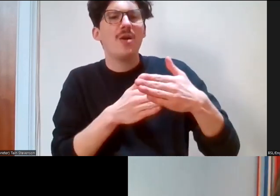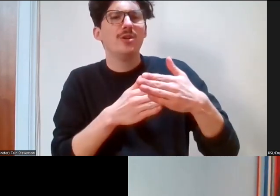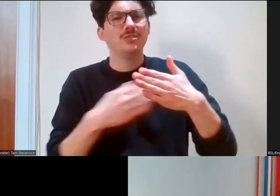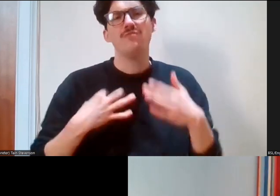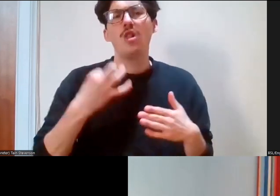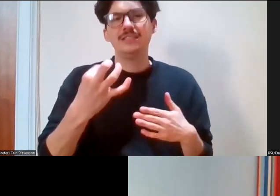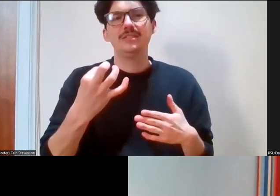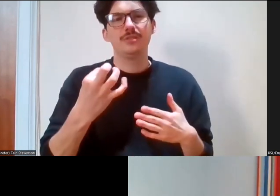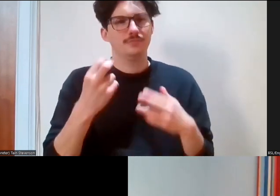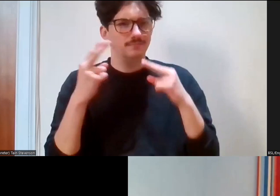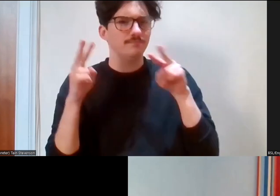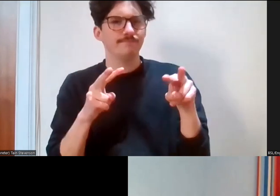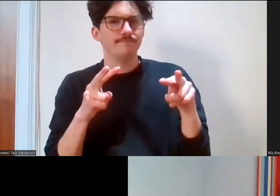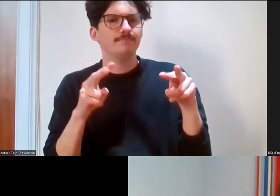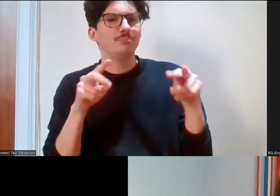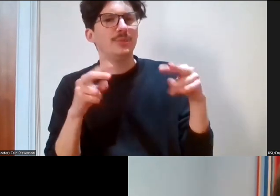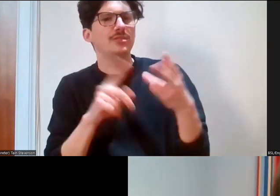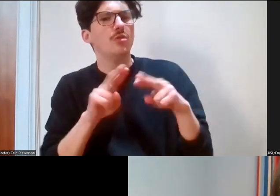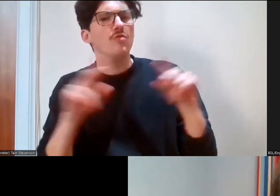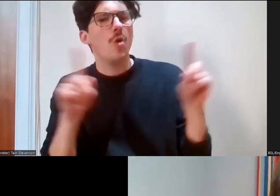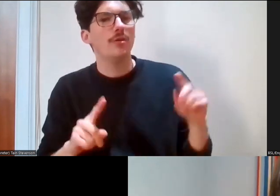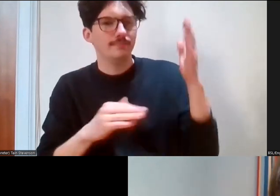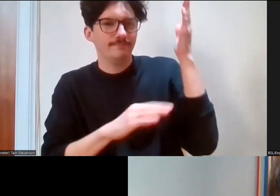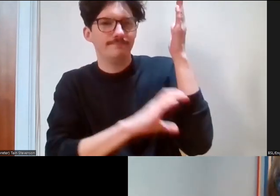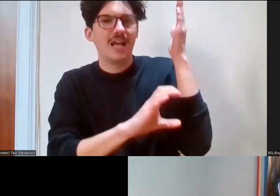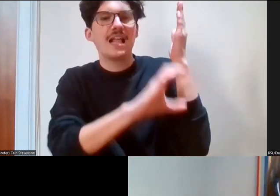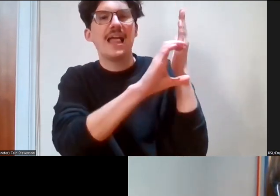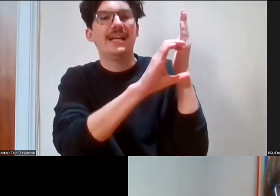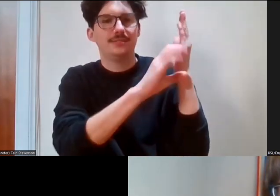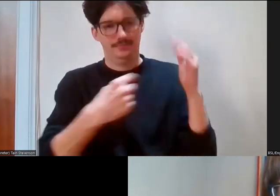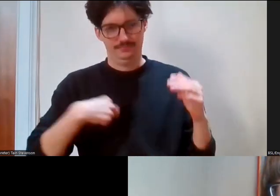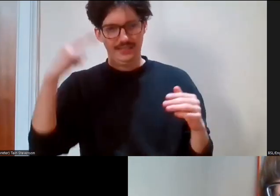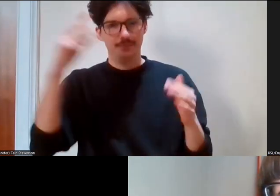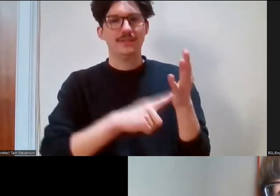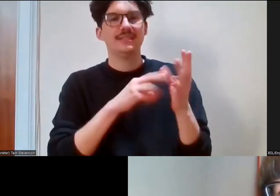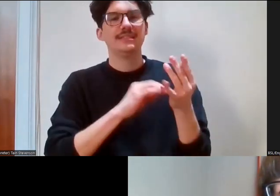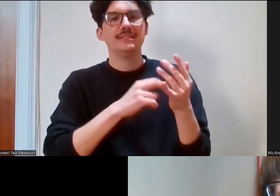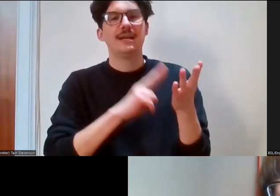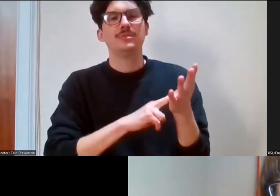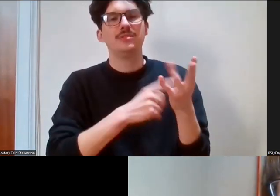perspective. My name is Tamsin Russell, and I'm delighted to be here. I'm a cis,